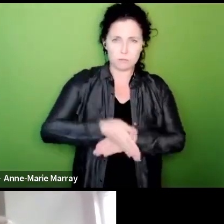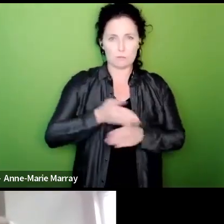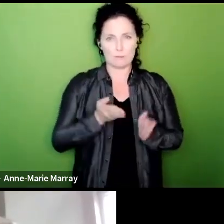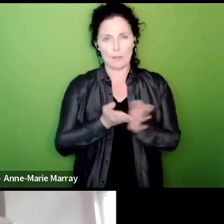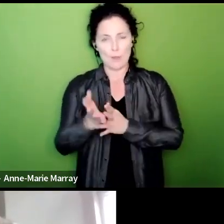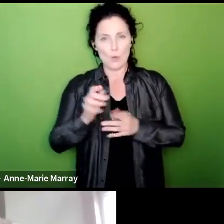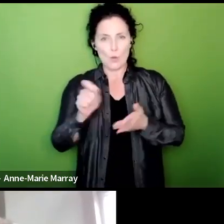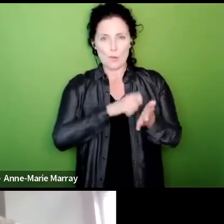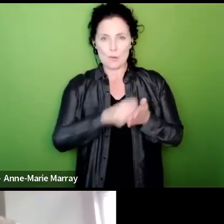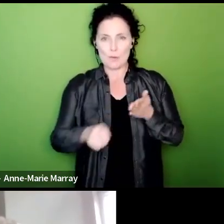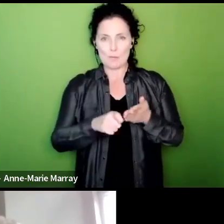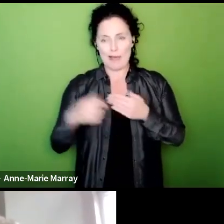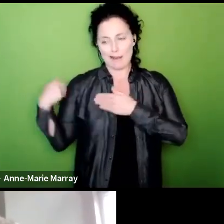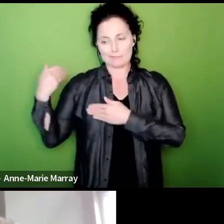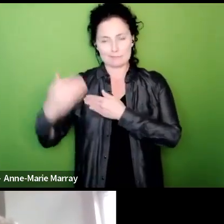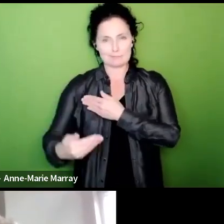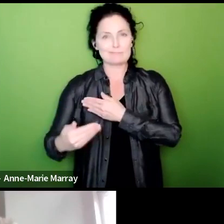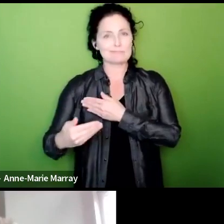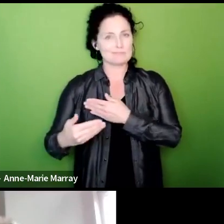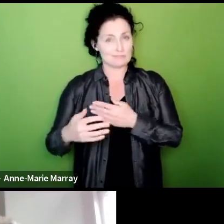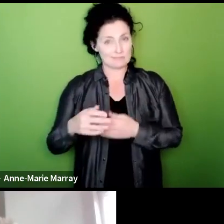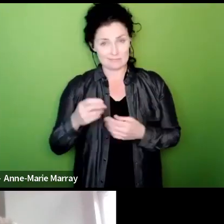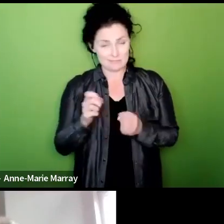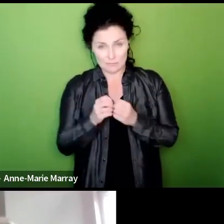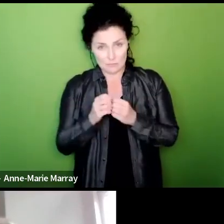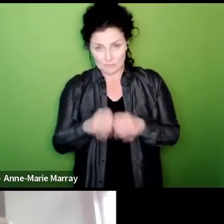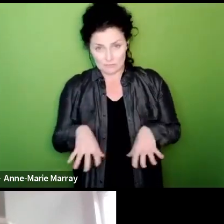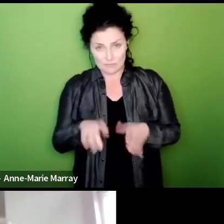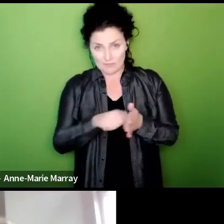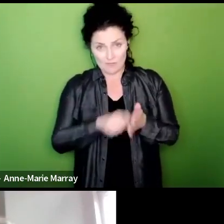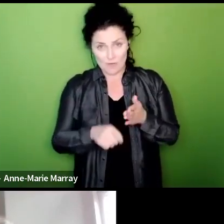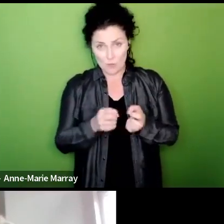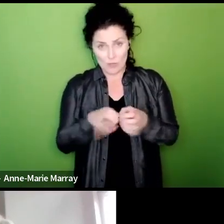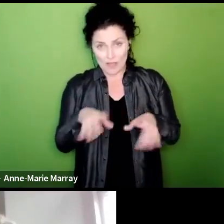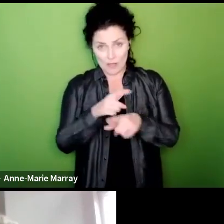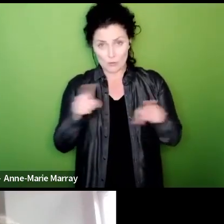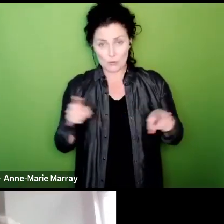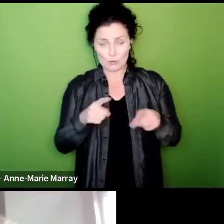have happened without you and that's absolutely the case you know we're so proud of our reps and